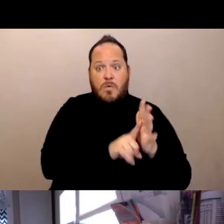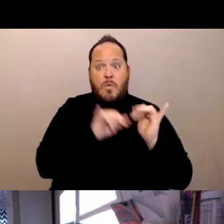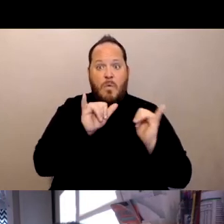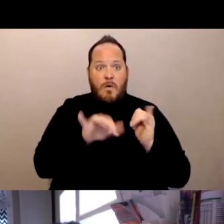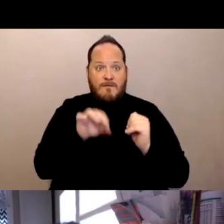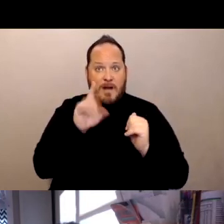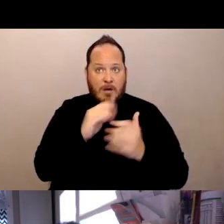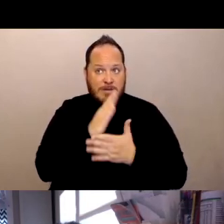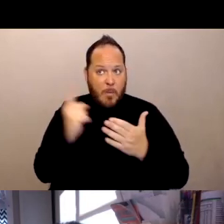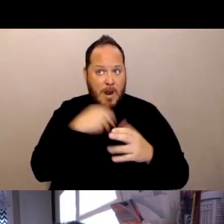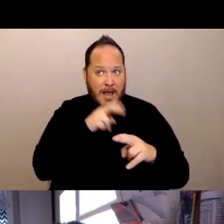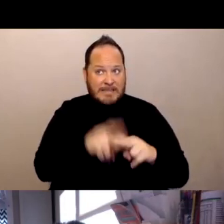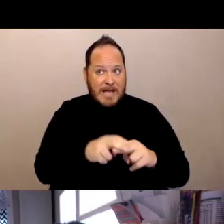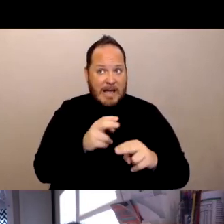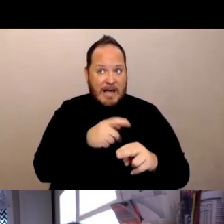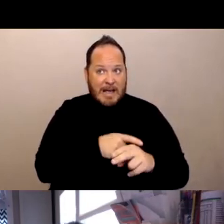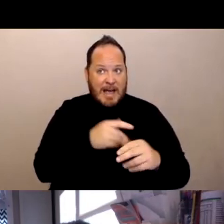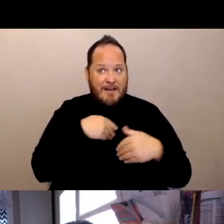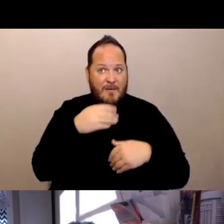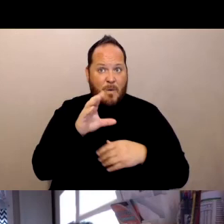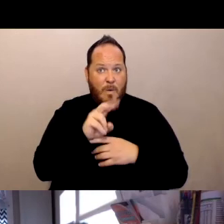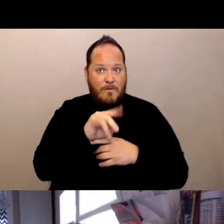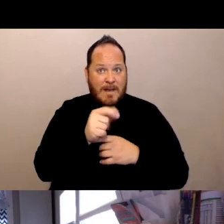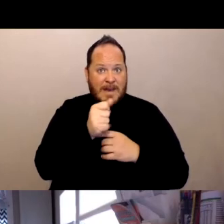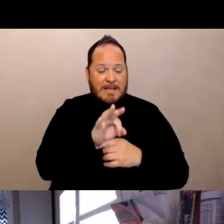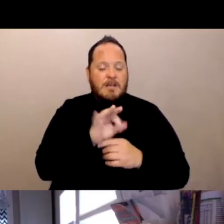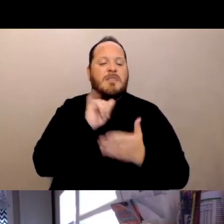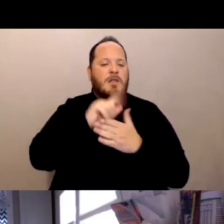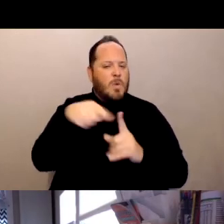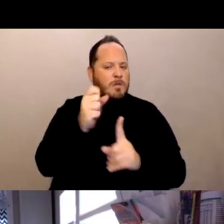actually had COVID-19. That's the only circumstance on which residents can be